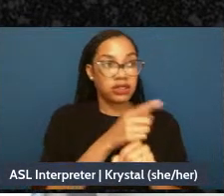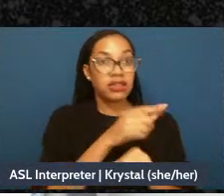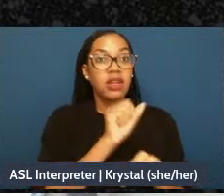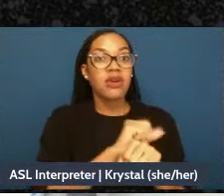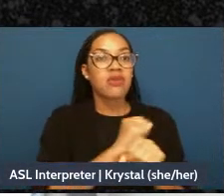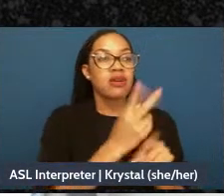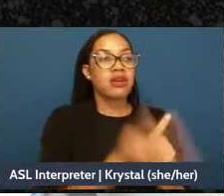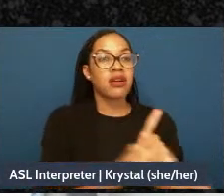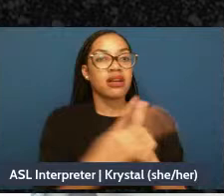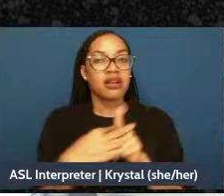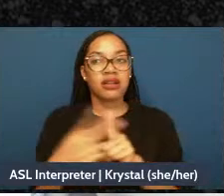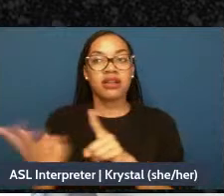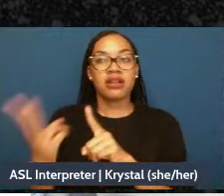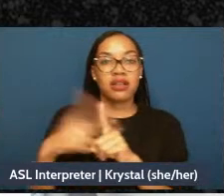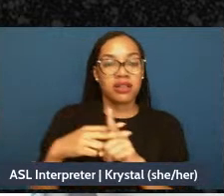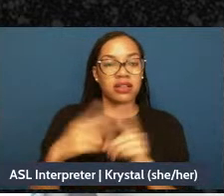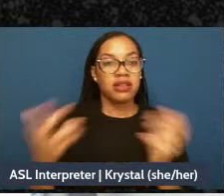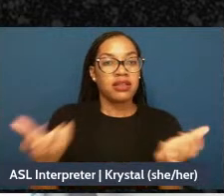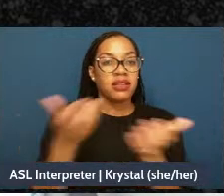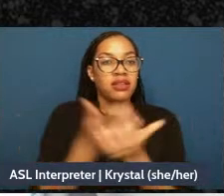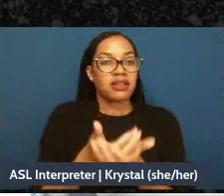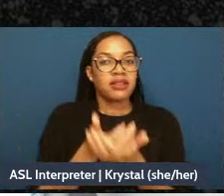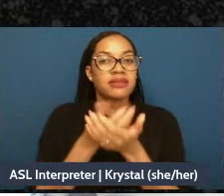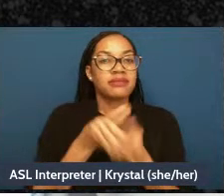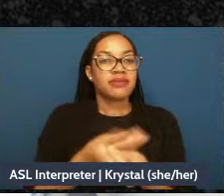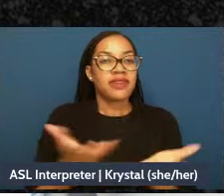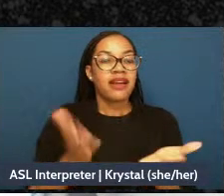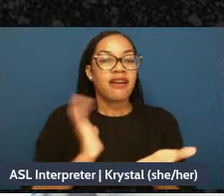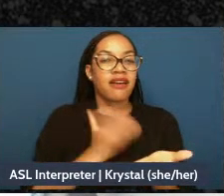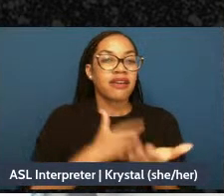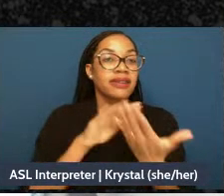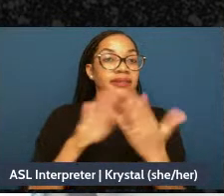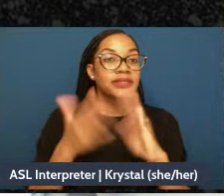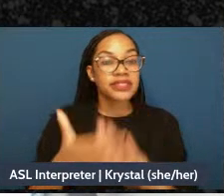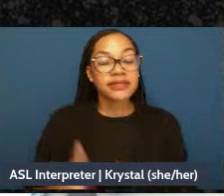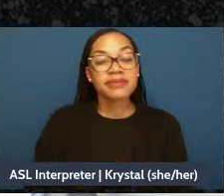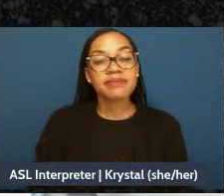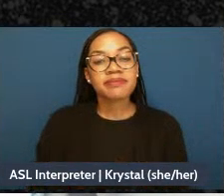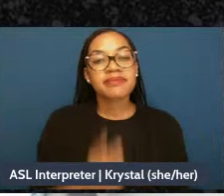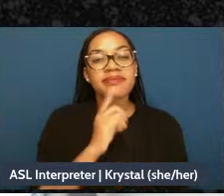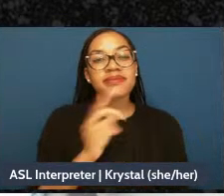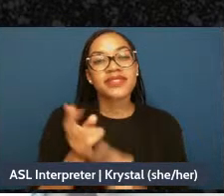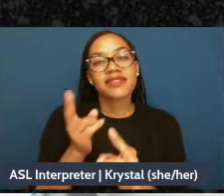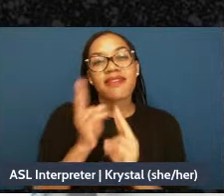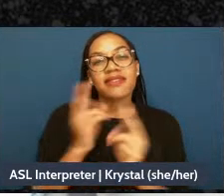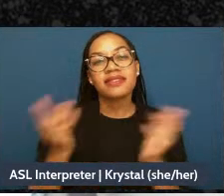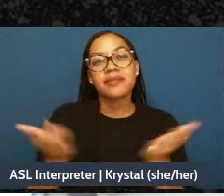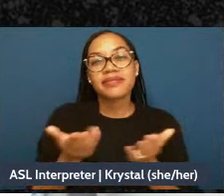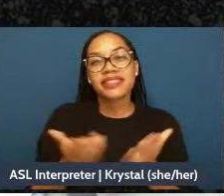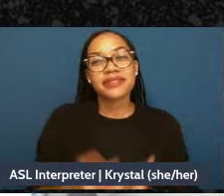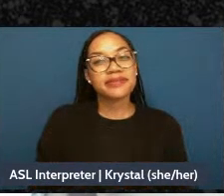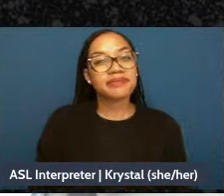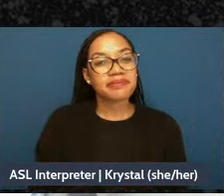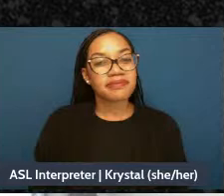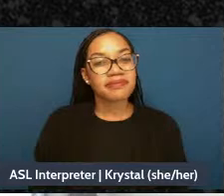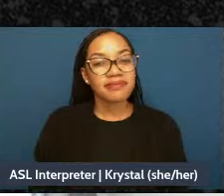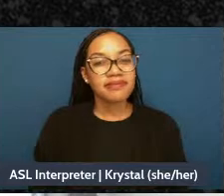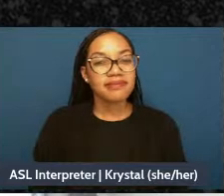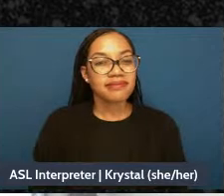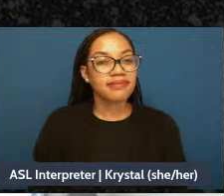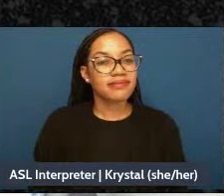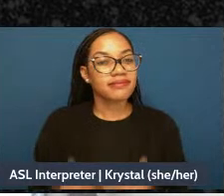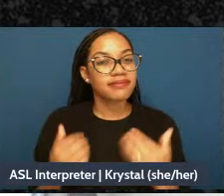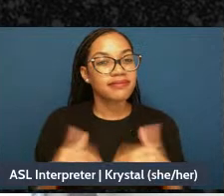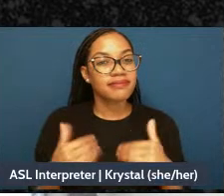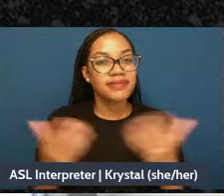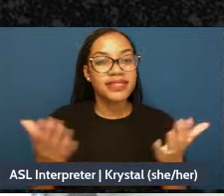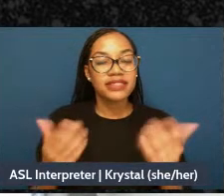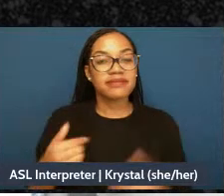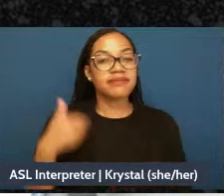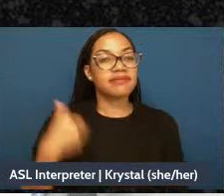for all of our communities. So it is an honor to be here with my chronically ill self who's